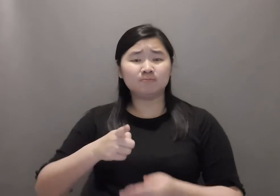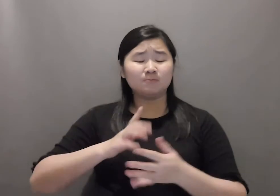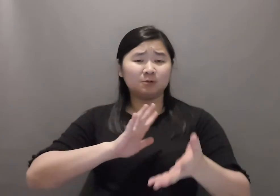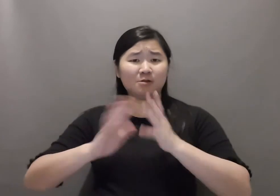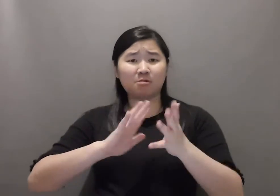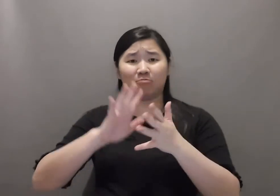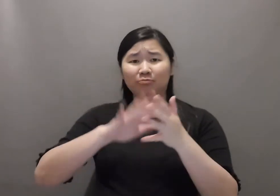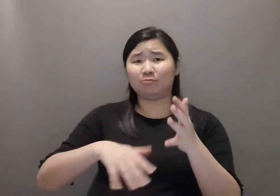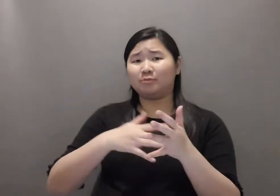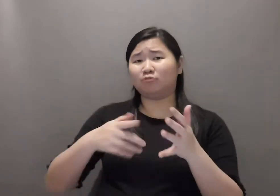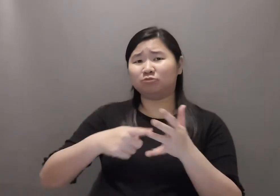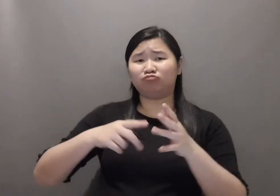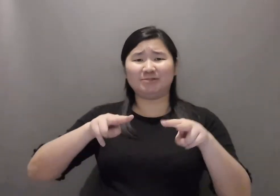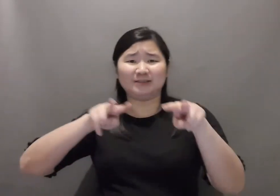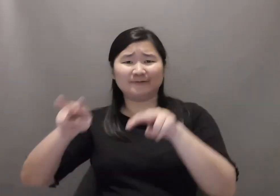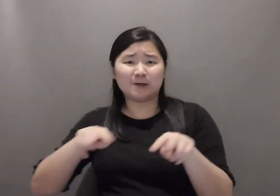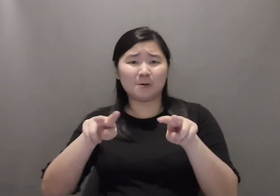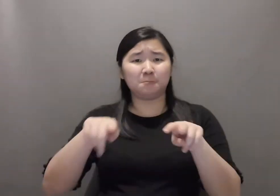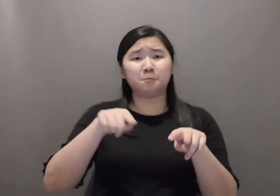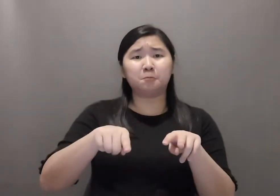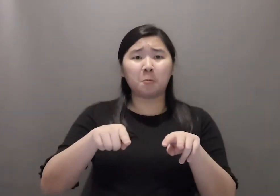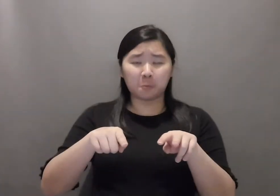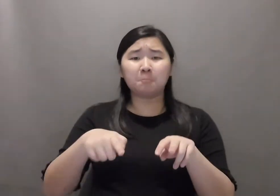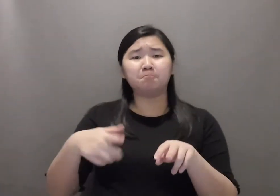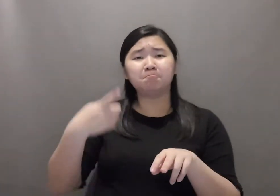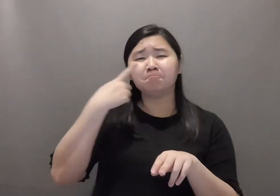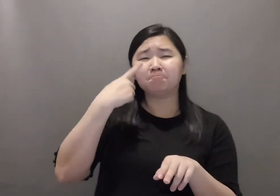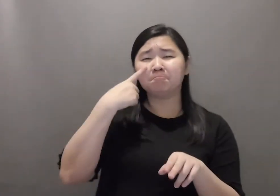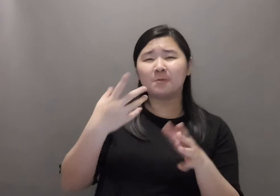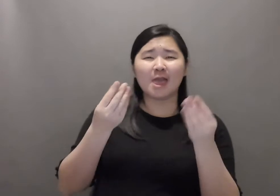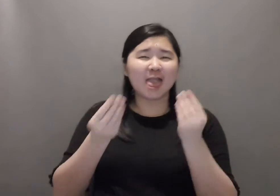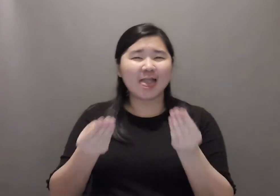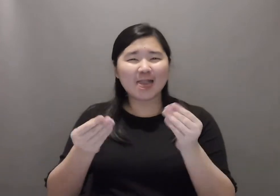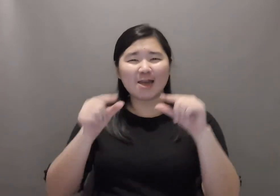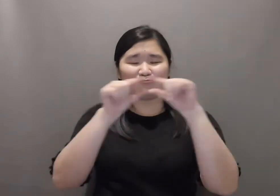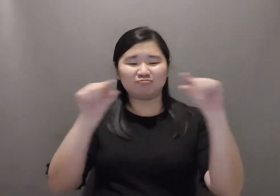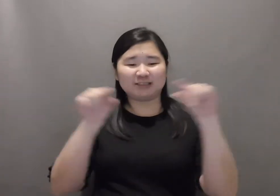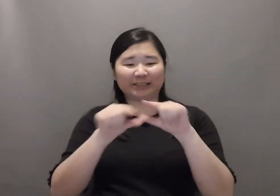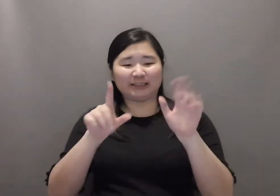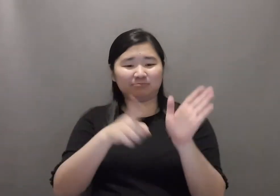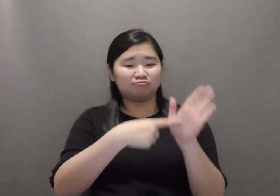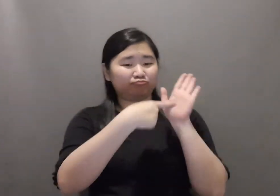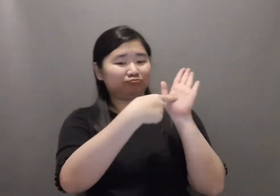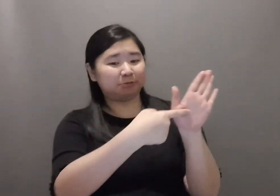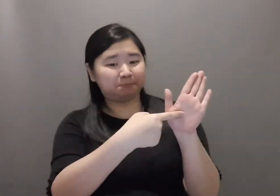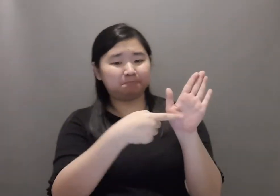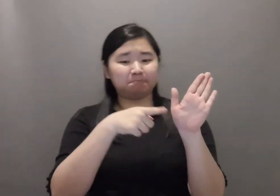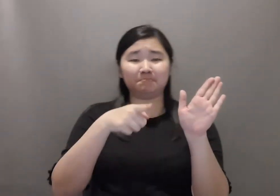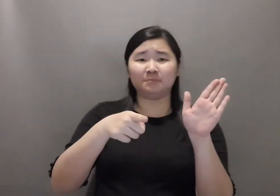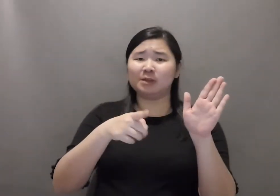If you plan to add captions/subtitles to a sign language video that has multiple signers,